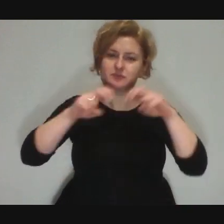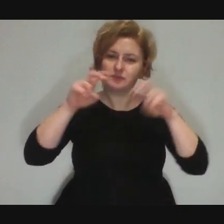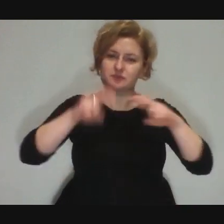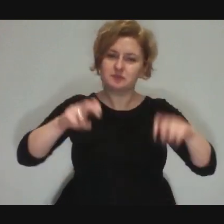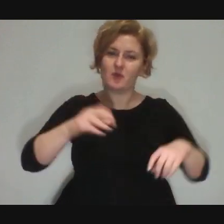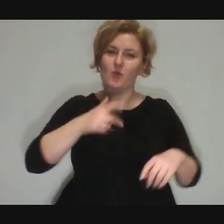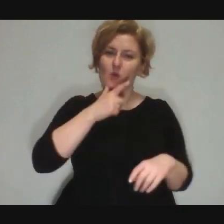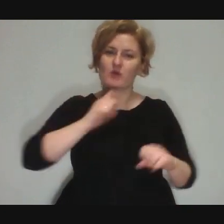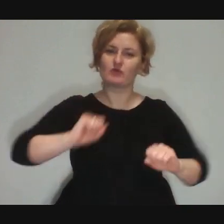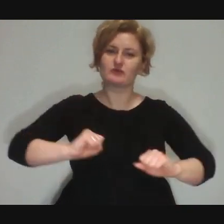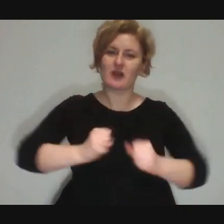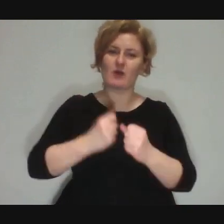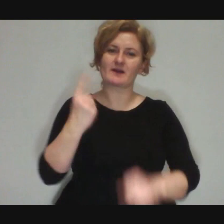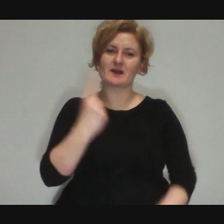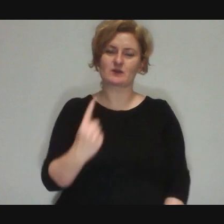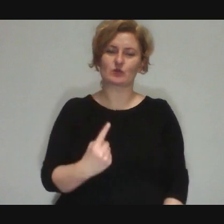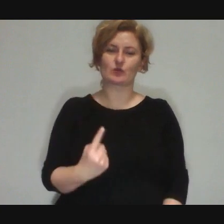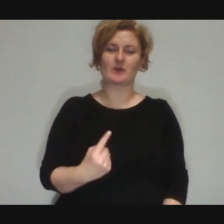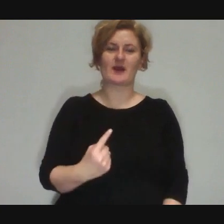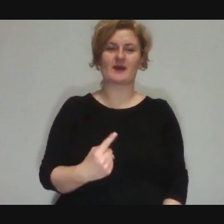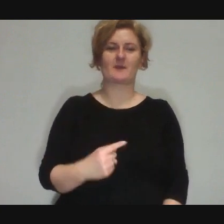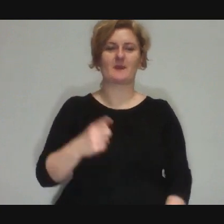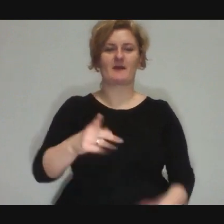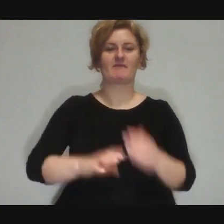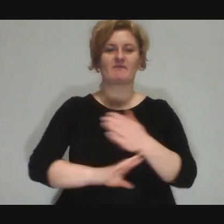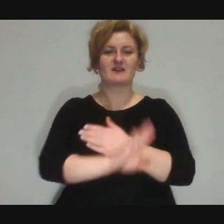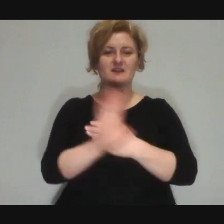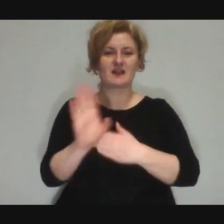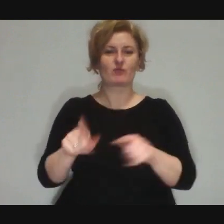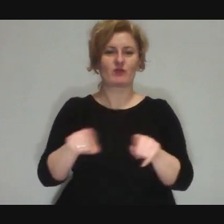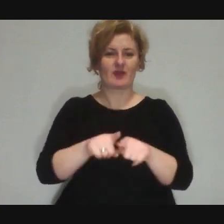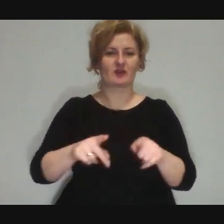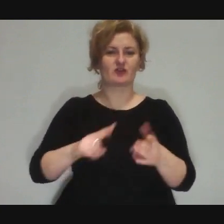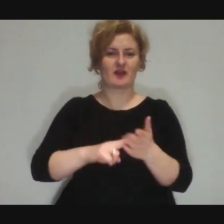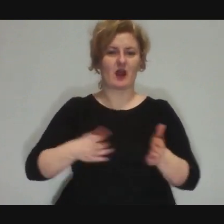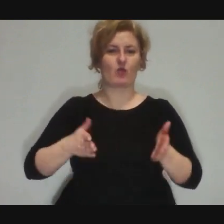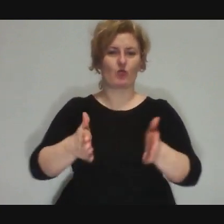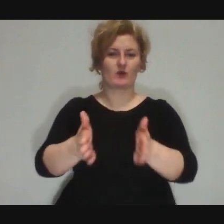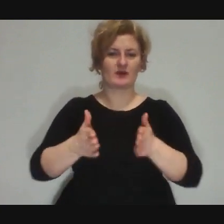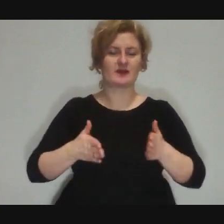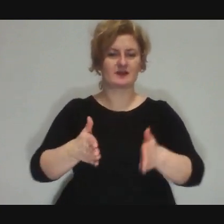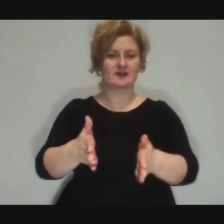You also perform in the street with various artistic shows,